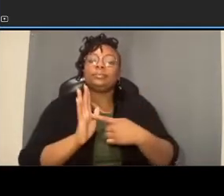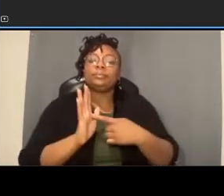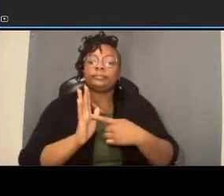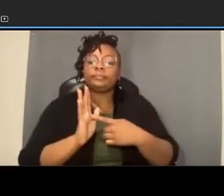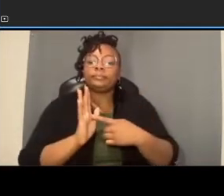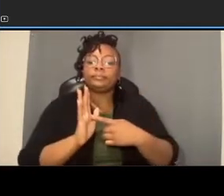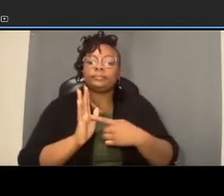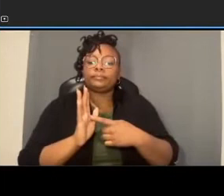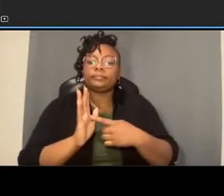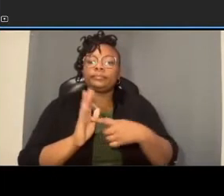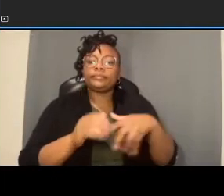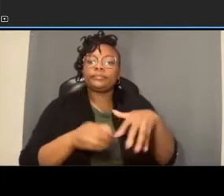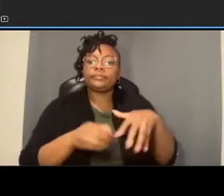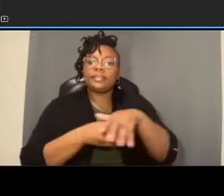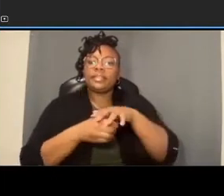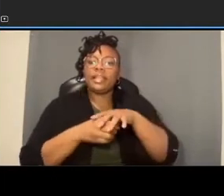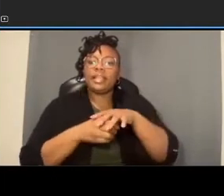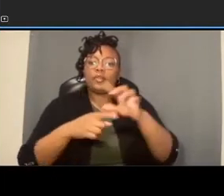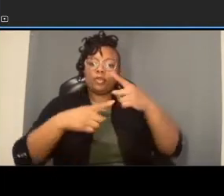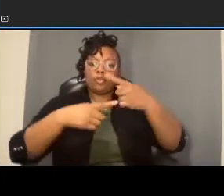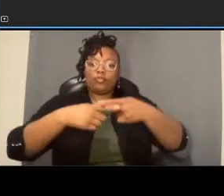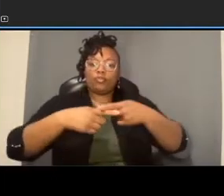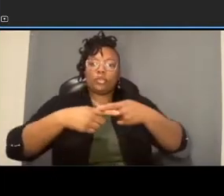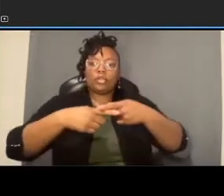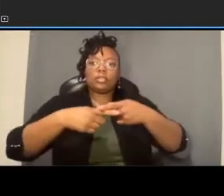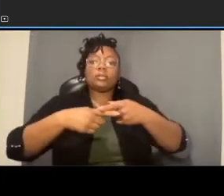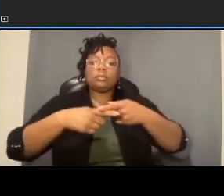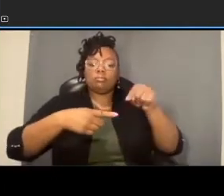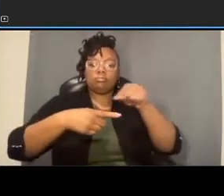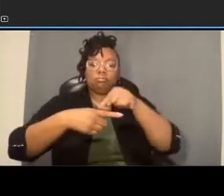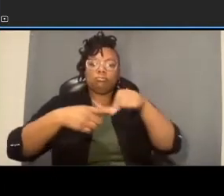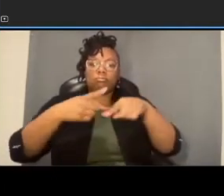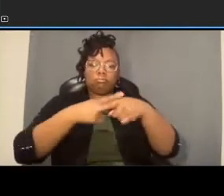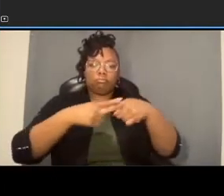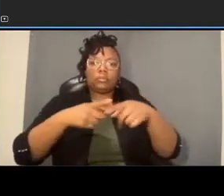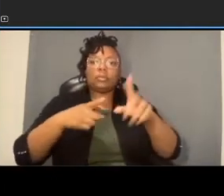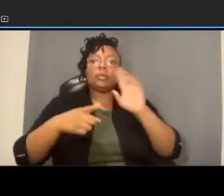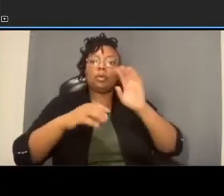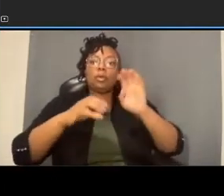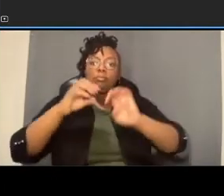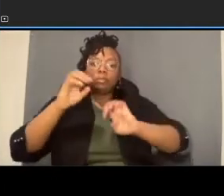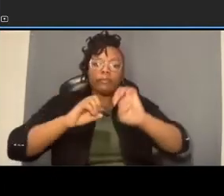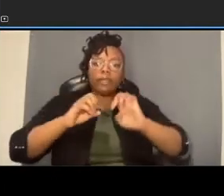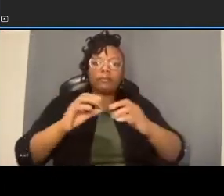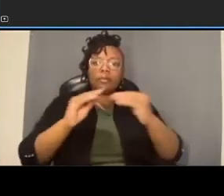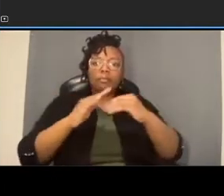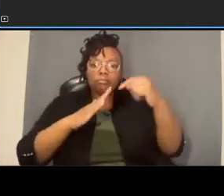evaluated further for a possible talk installation during design uh i talked about